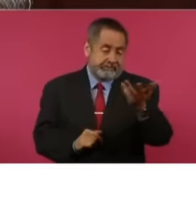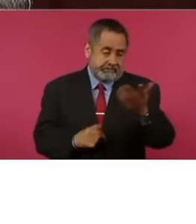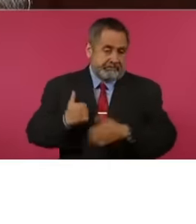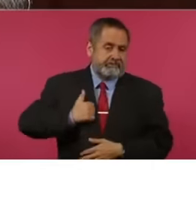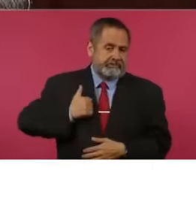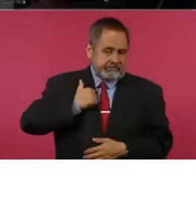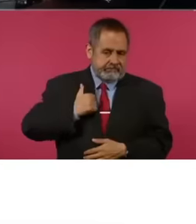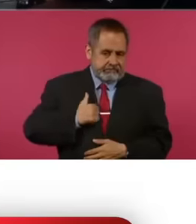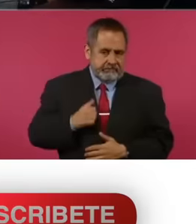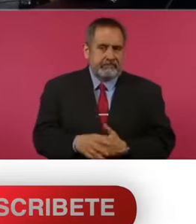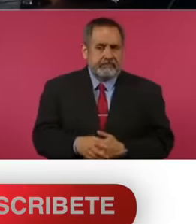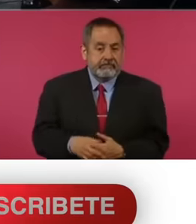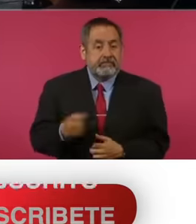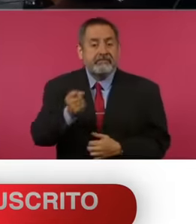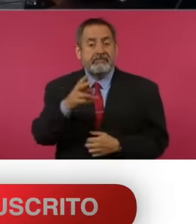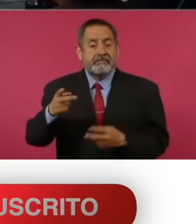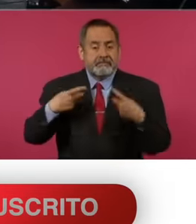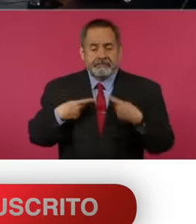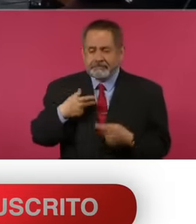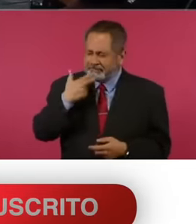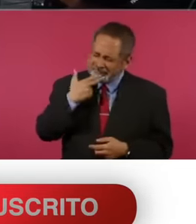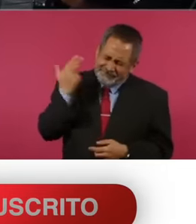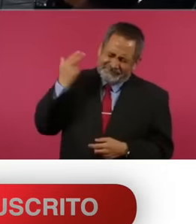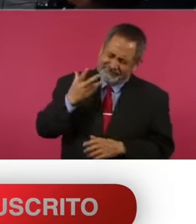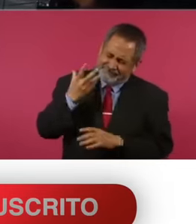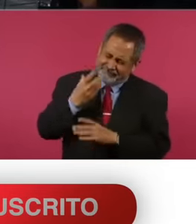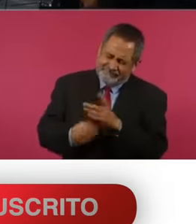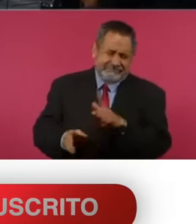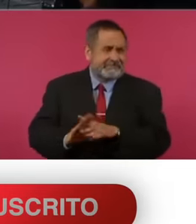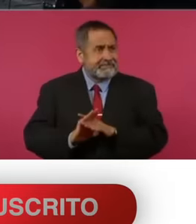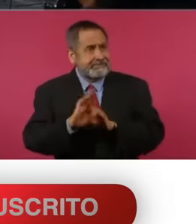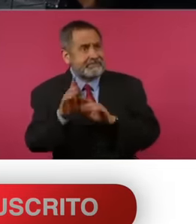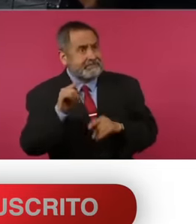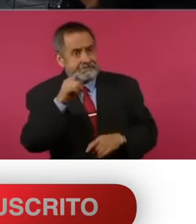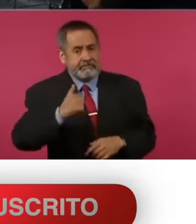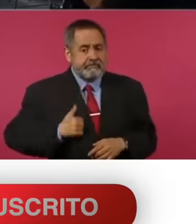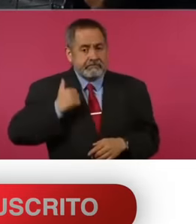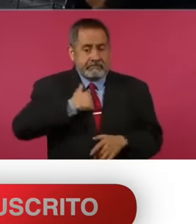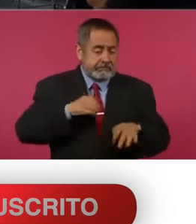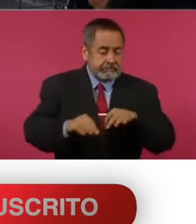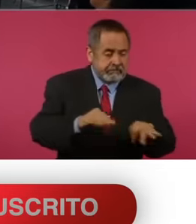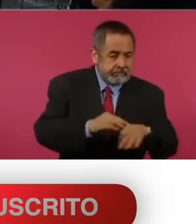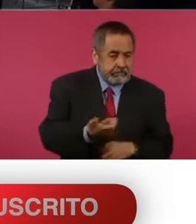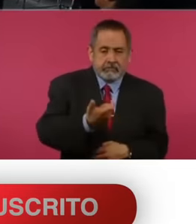countrymen are going to risk many things, including not being paid, or